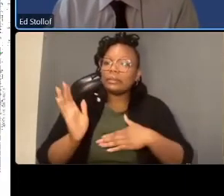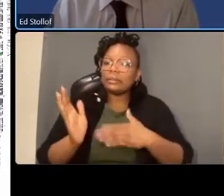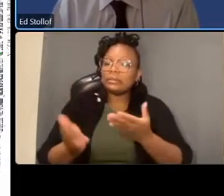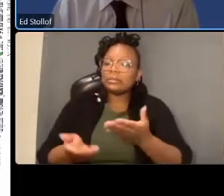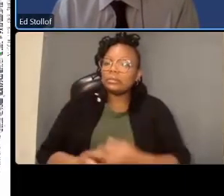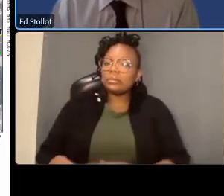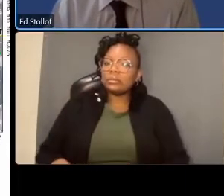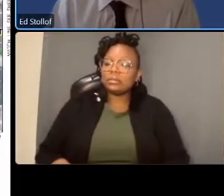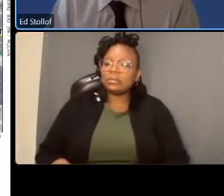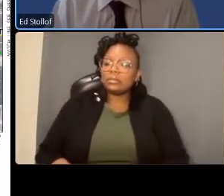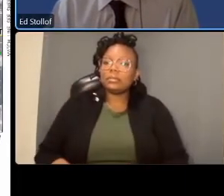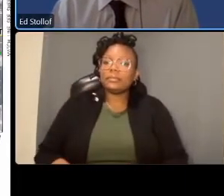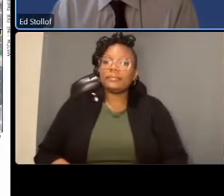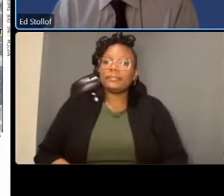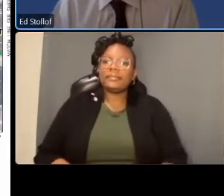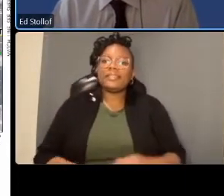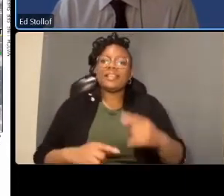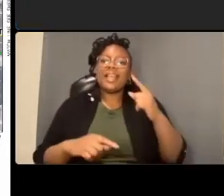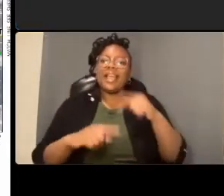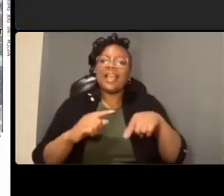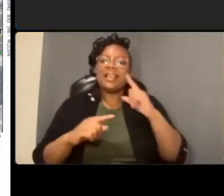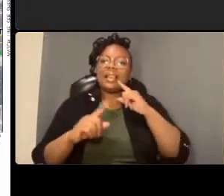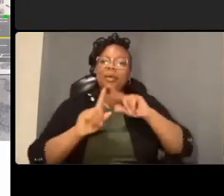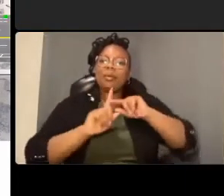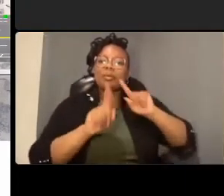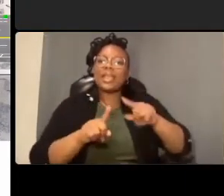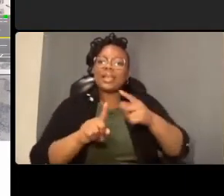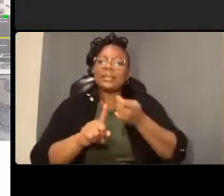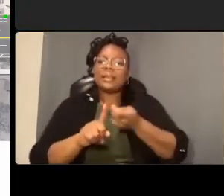is something to be eliminated but i didn't get what it was either i think it broke up